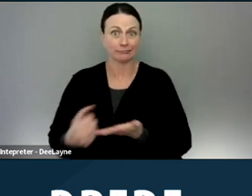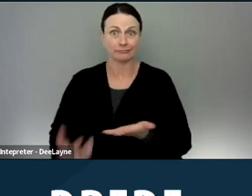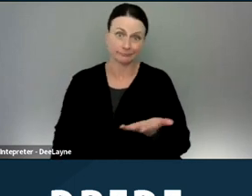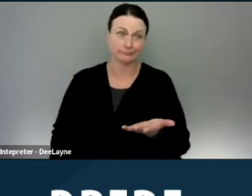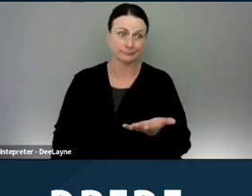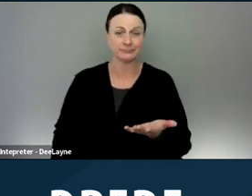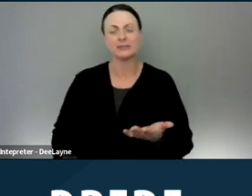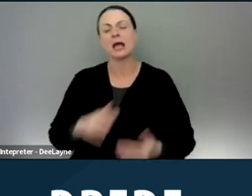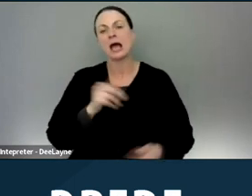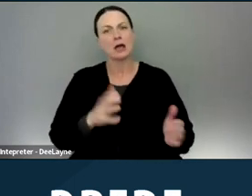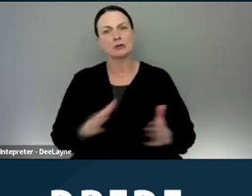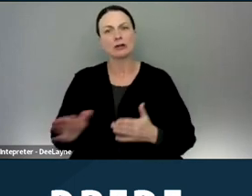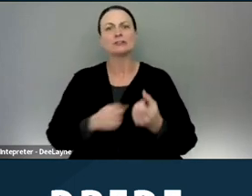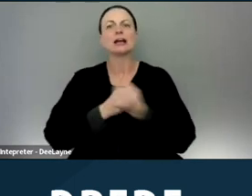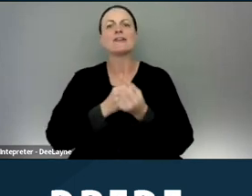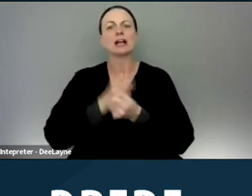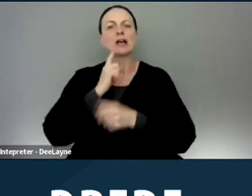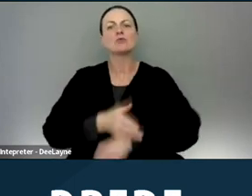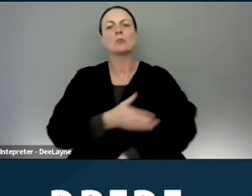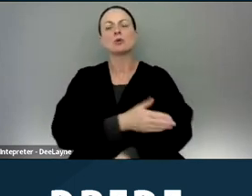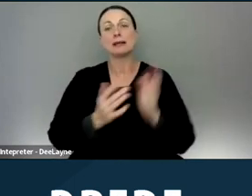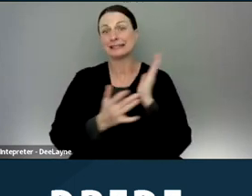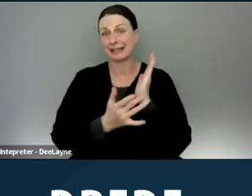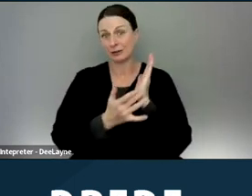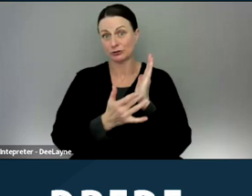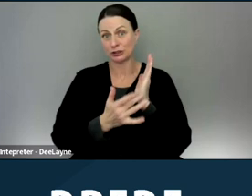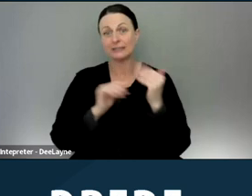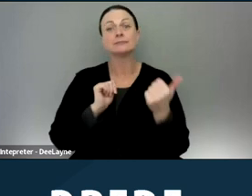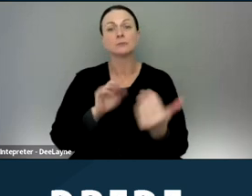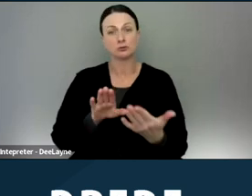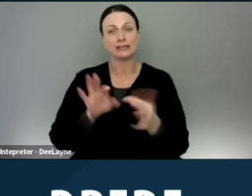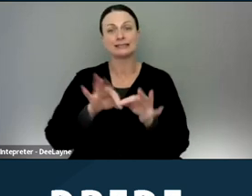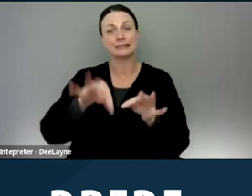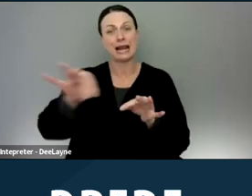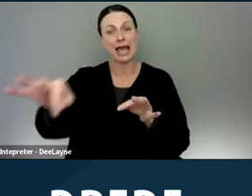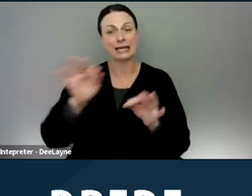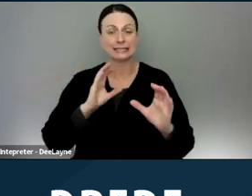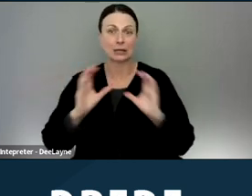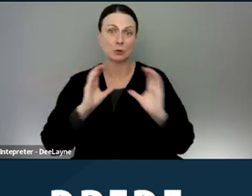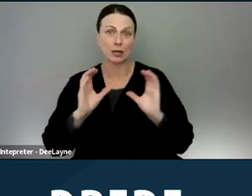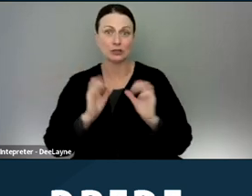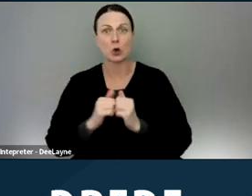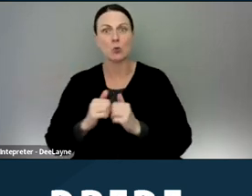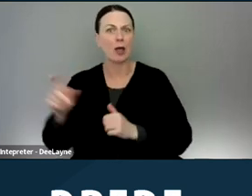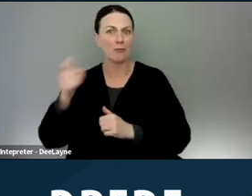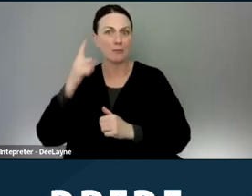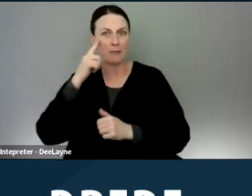Another strategy is to advocate for improvements in technology that addresses delays in communication with public housing authority agencies